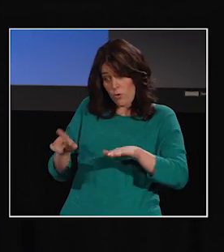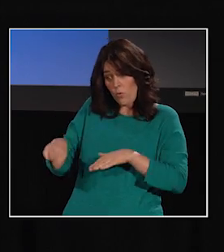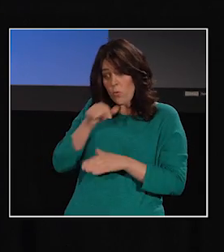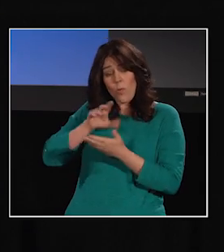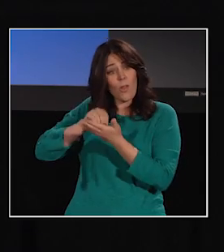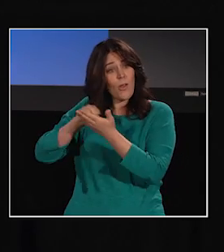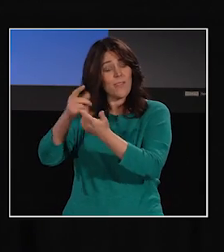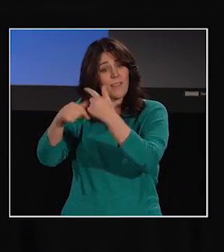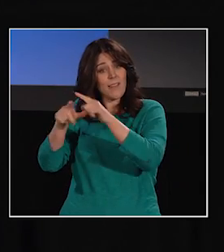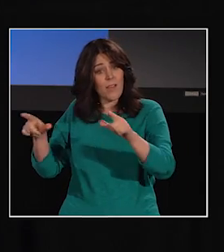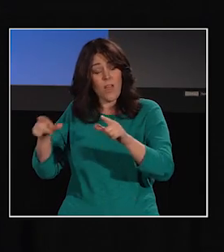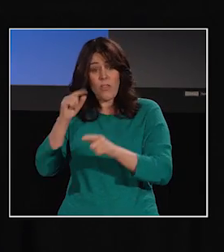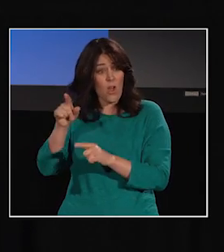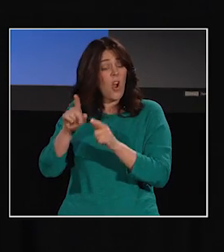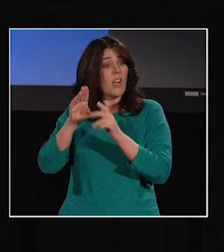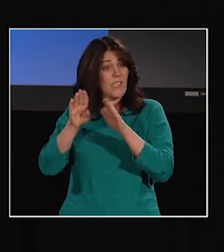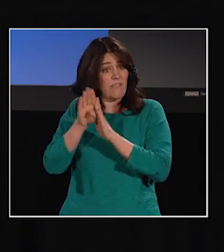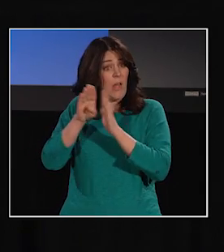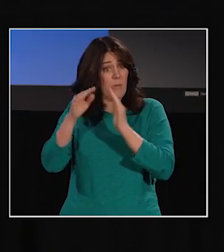go through the same developmental stages